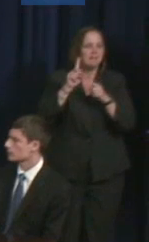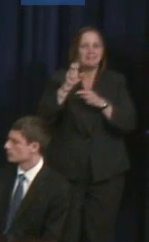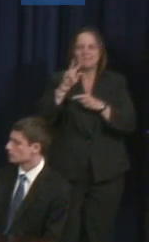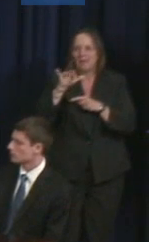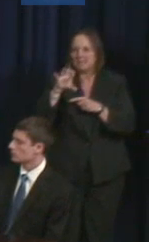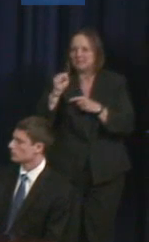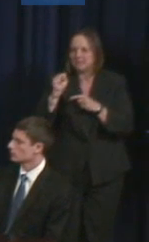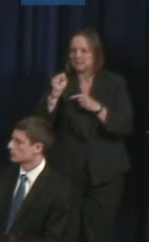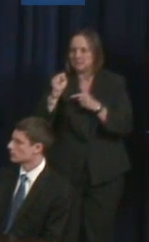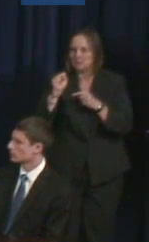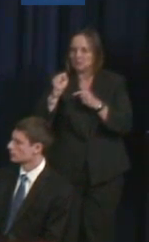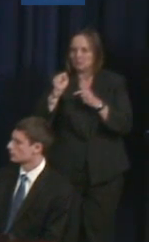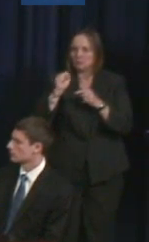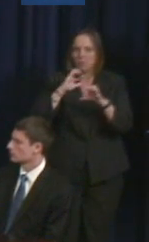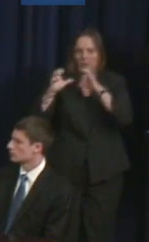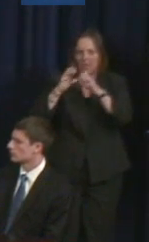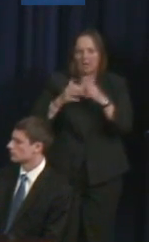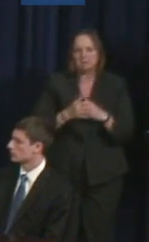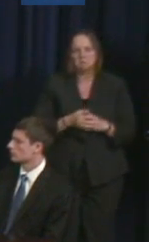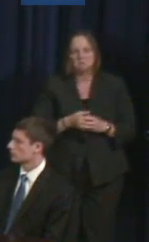But he has a lot of challenges in his life.